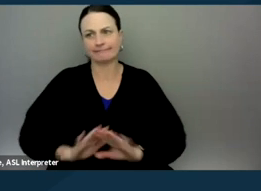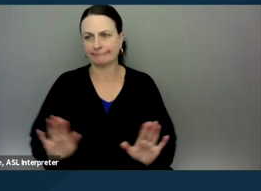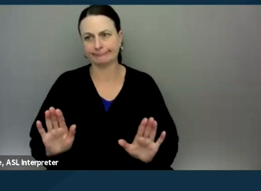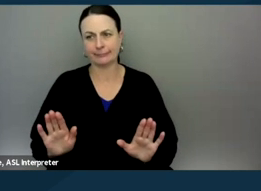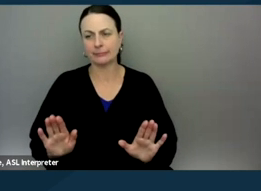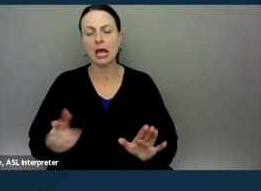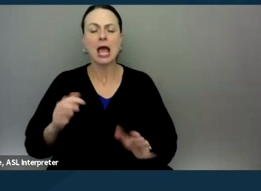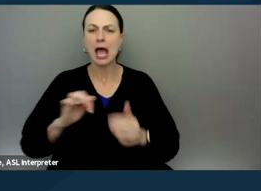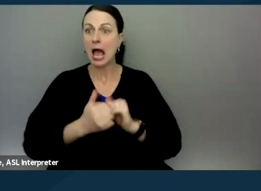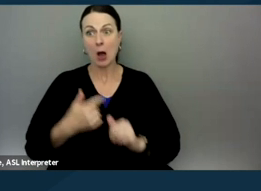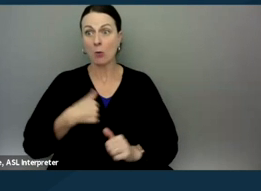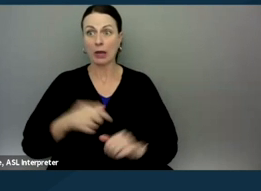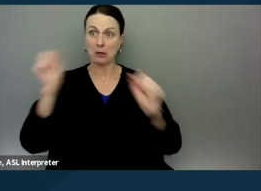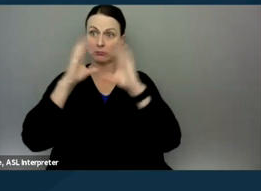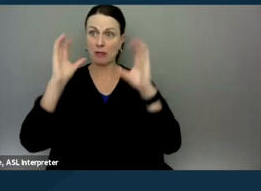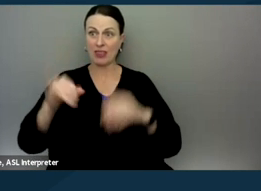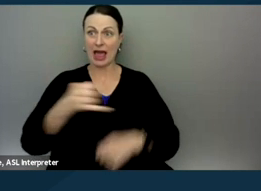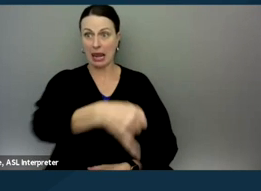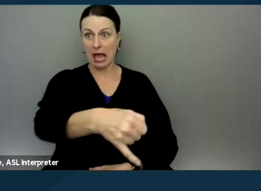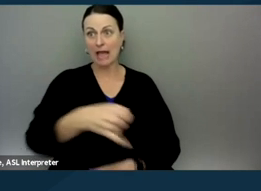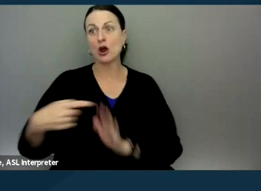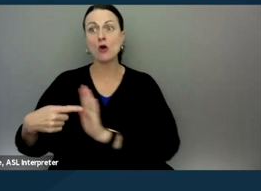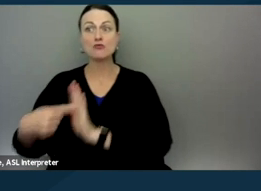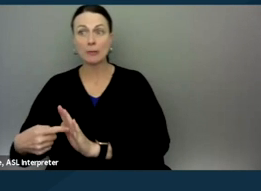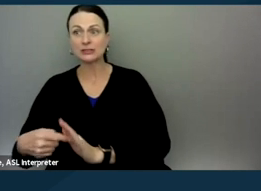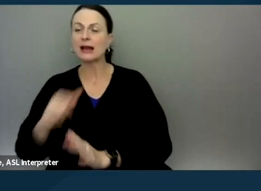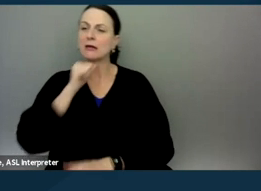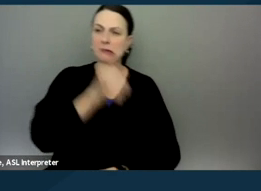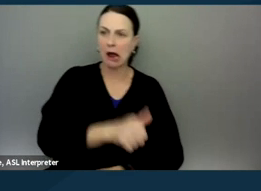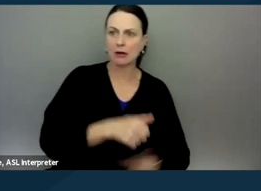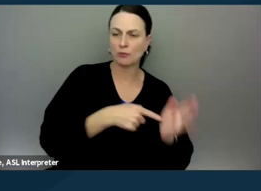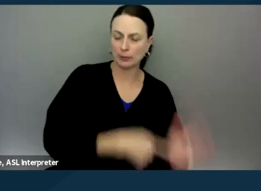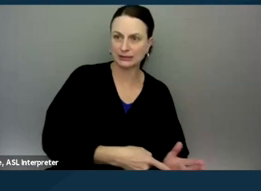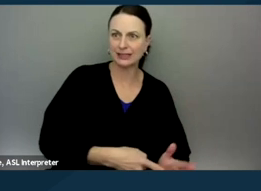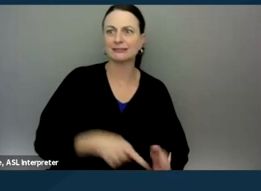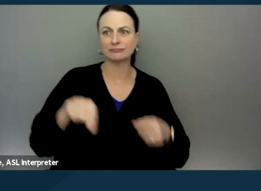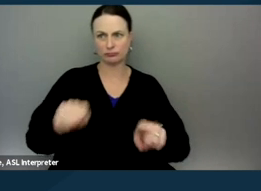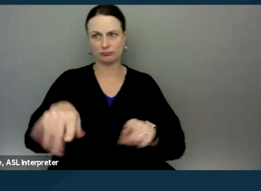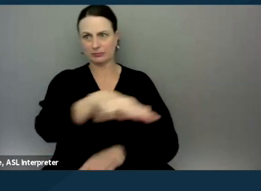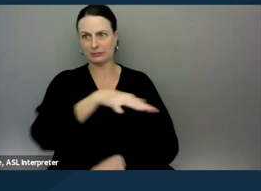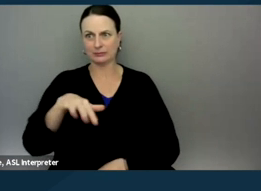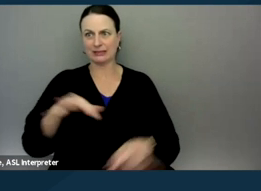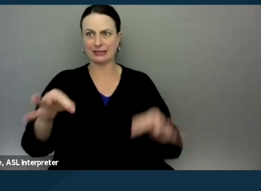how we see that line between representing and not representing in the context of an adversarial situation.